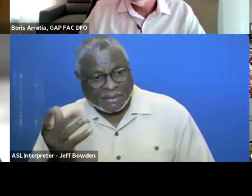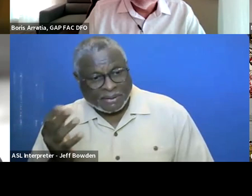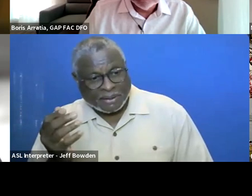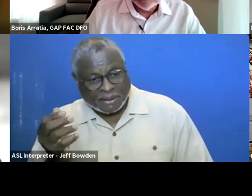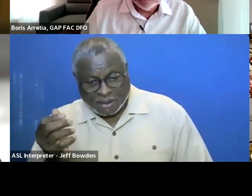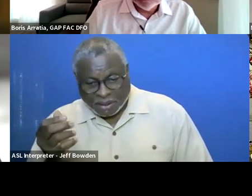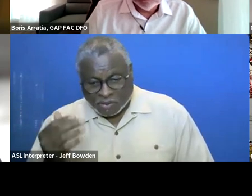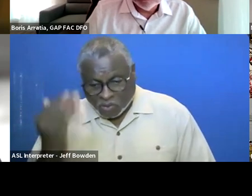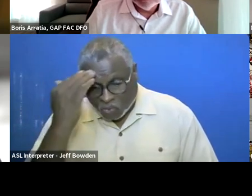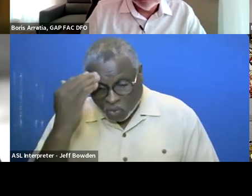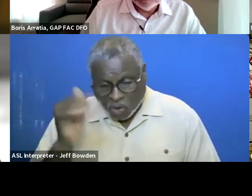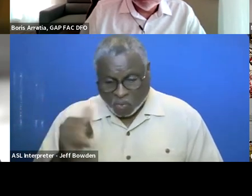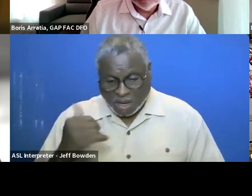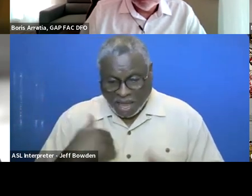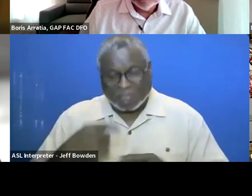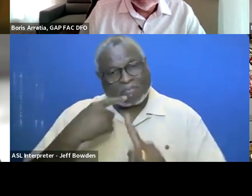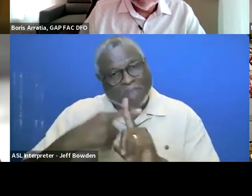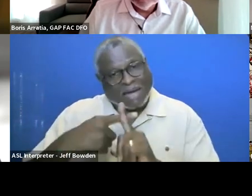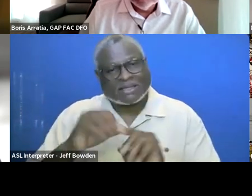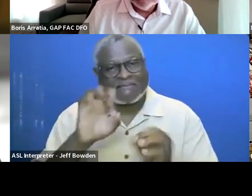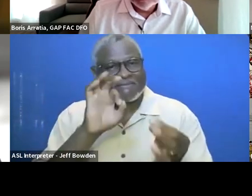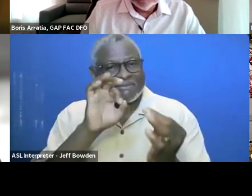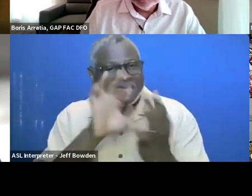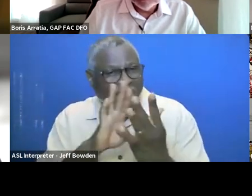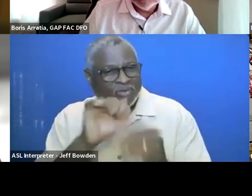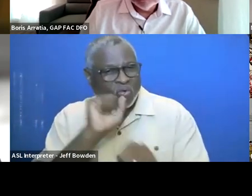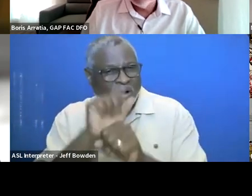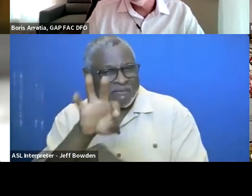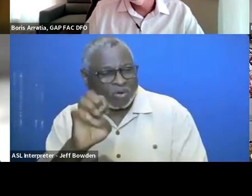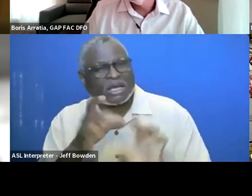And like we have positive feedback from our workforce about the Clause Tool